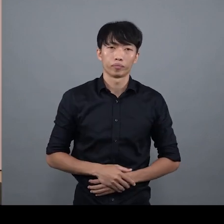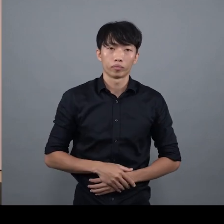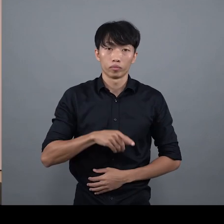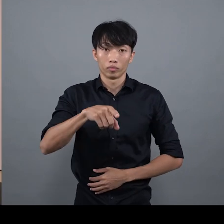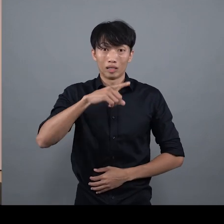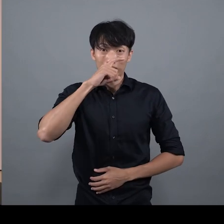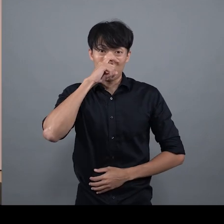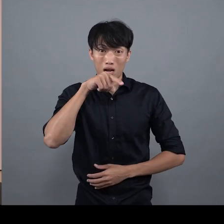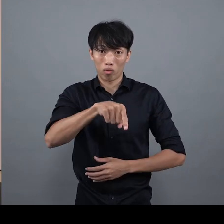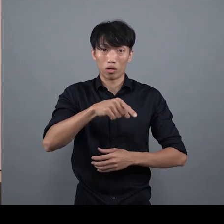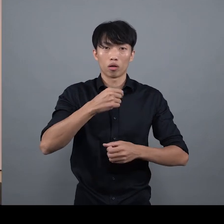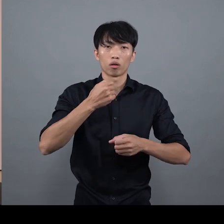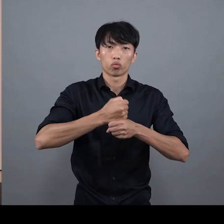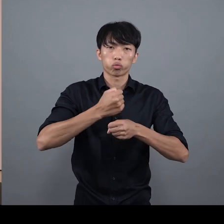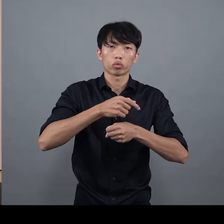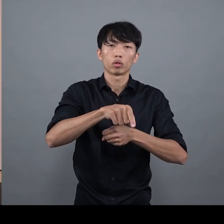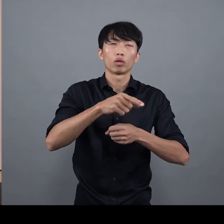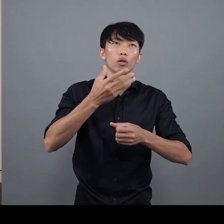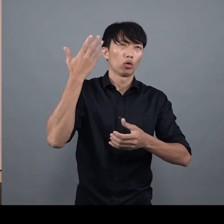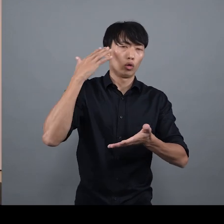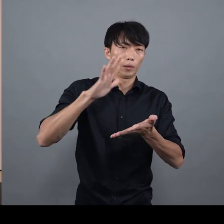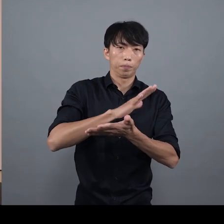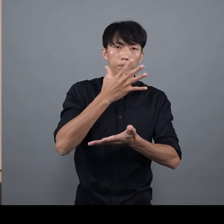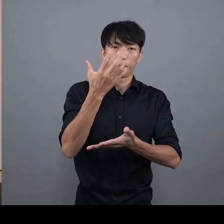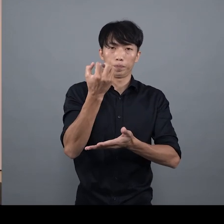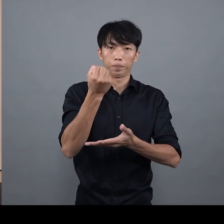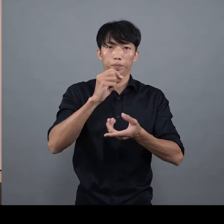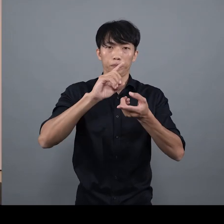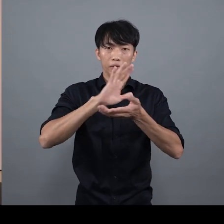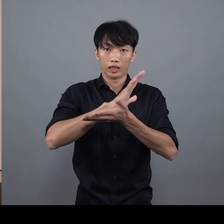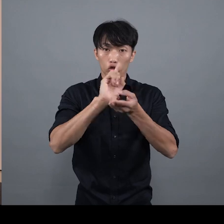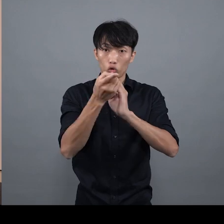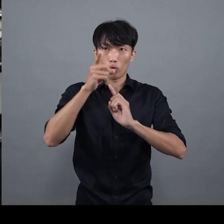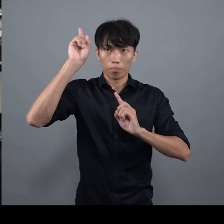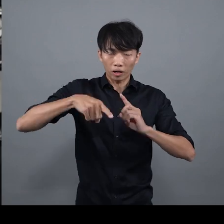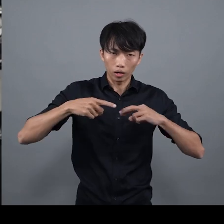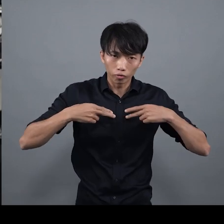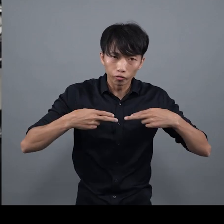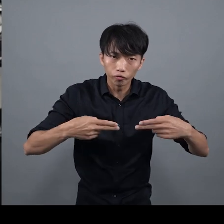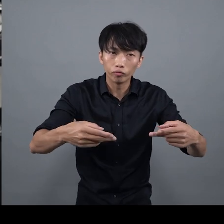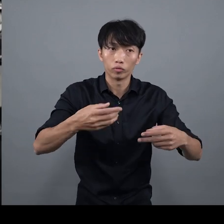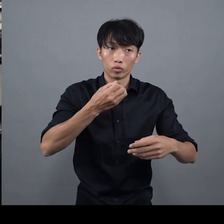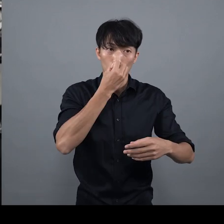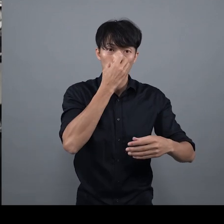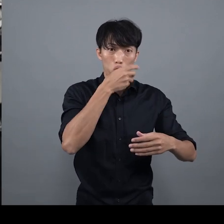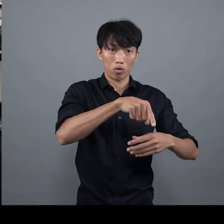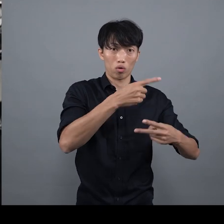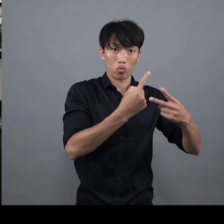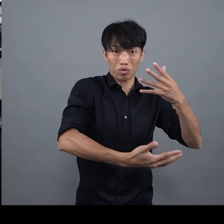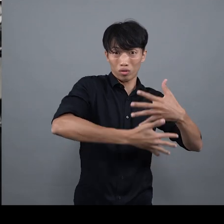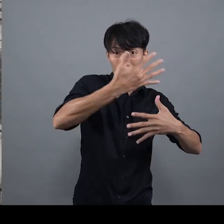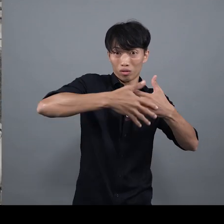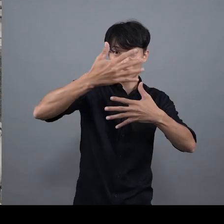The plastics industry emerged around the early 1950s In the early stages, Hong Kong's industrial and technological capabilities